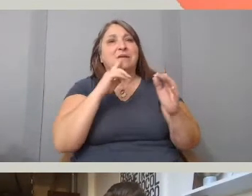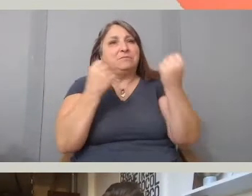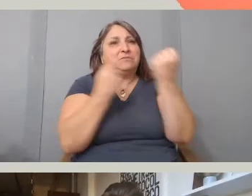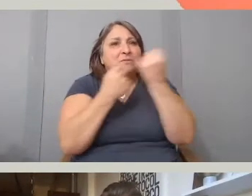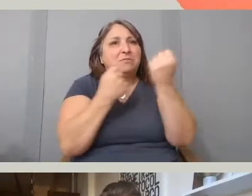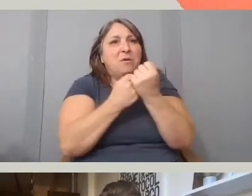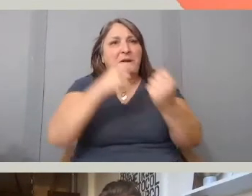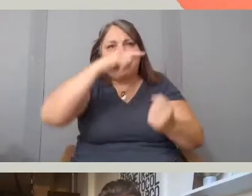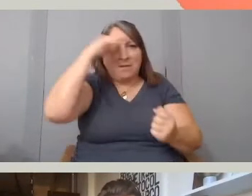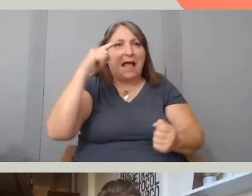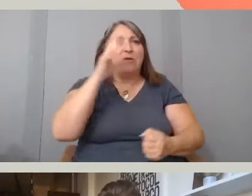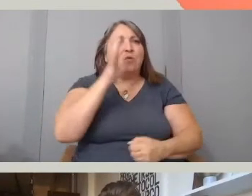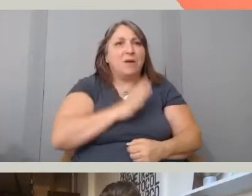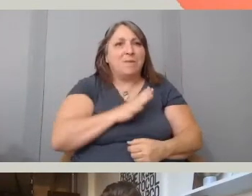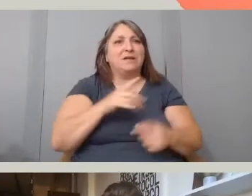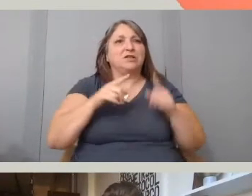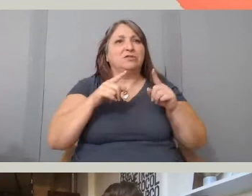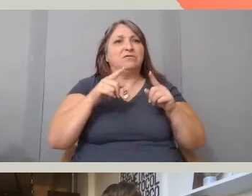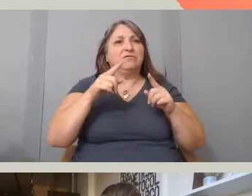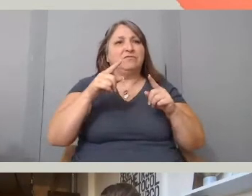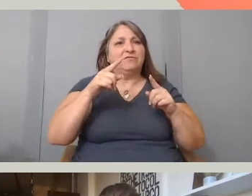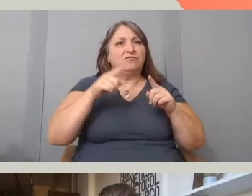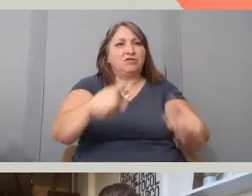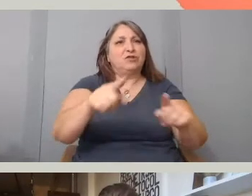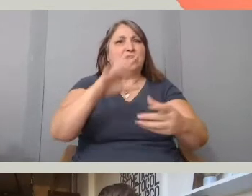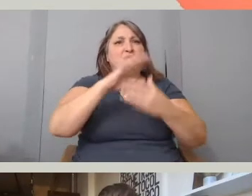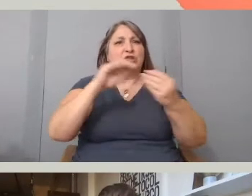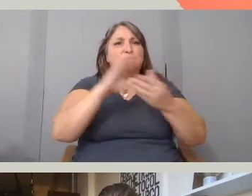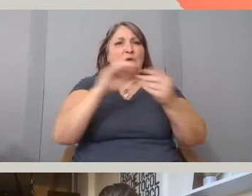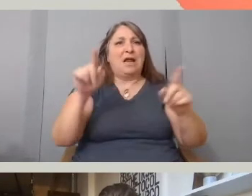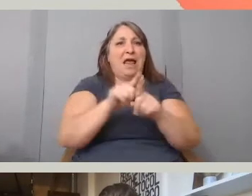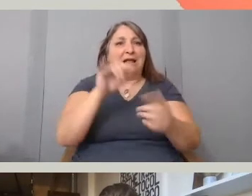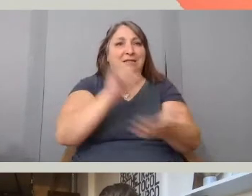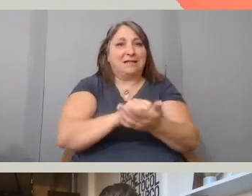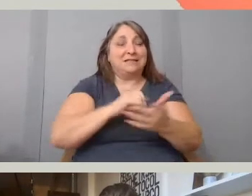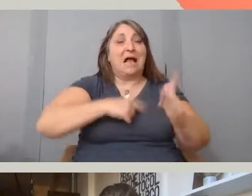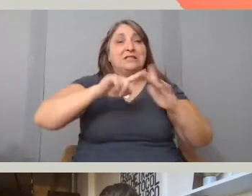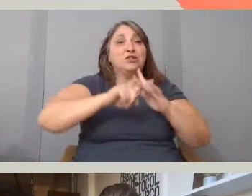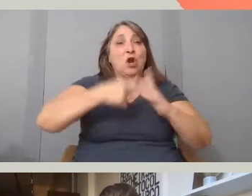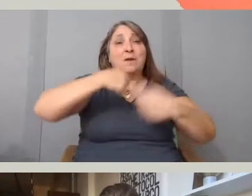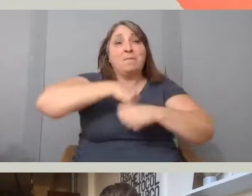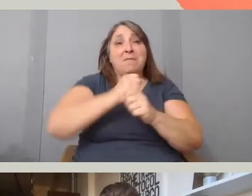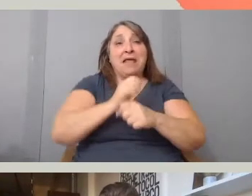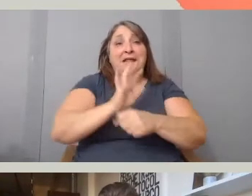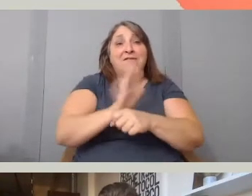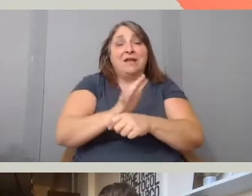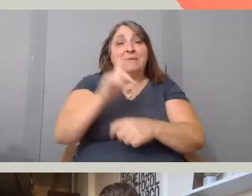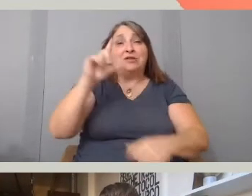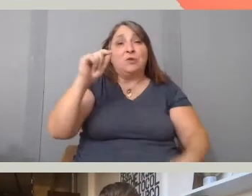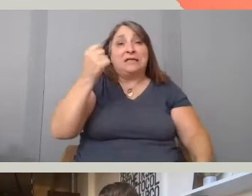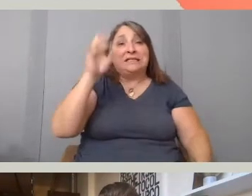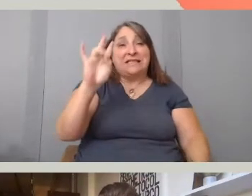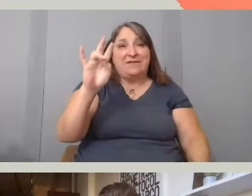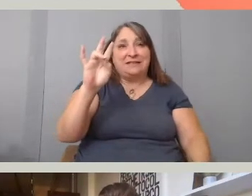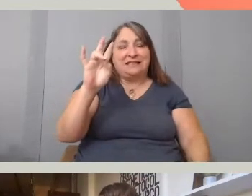So, I began the film in 2017 and maybe some months after the interviews,